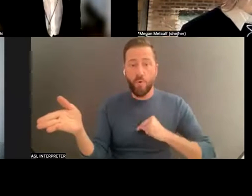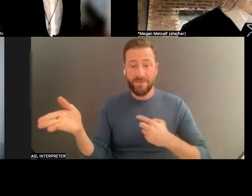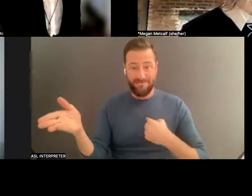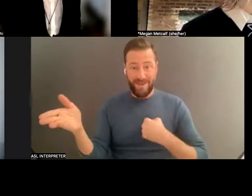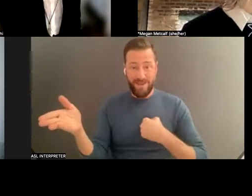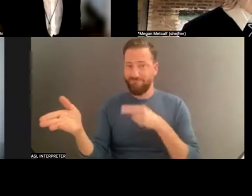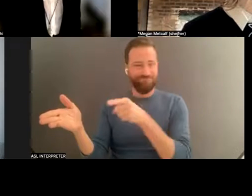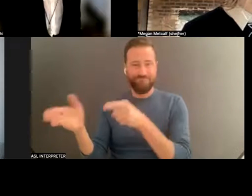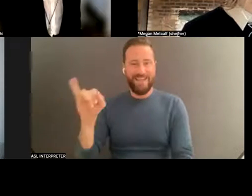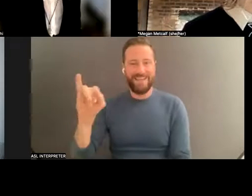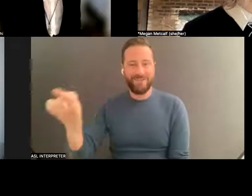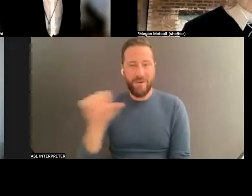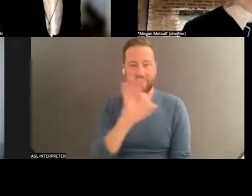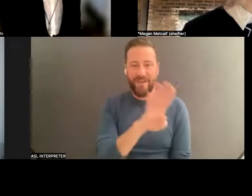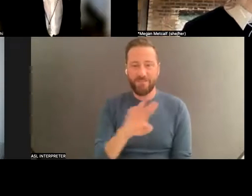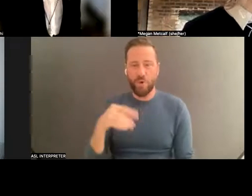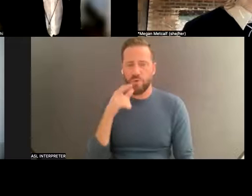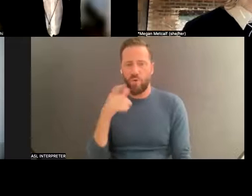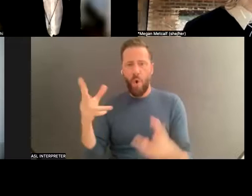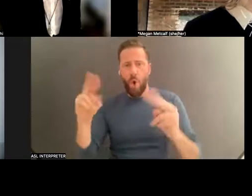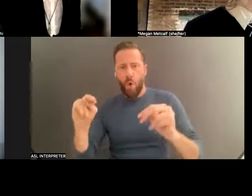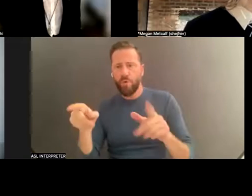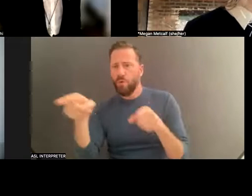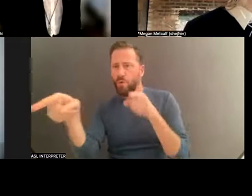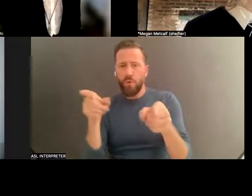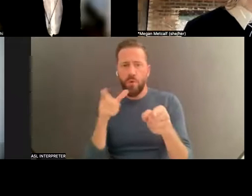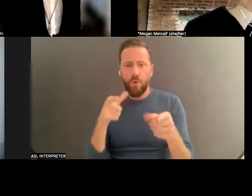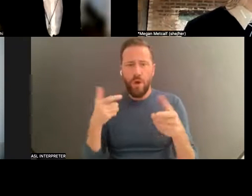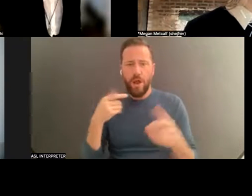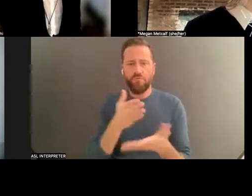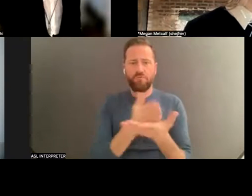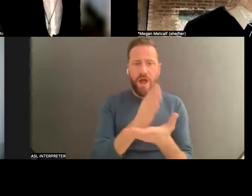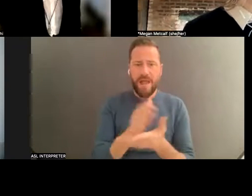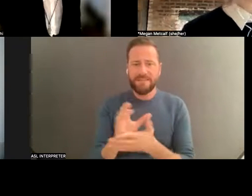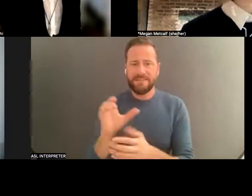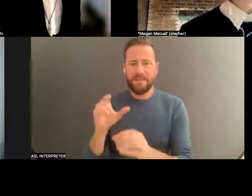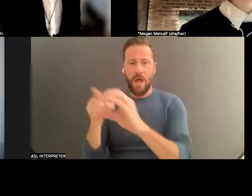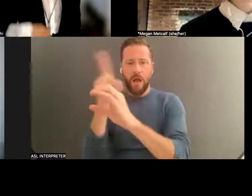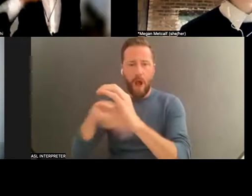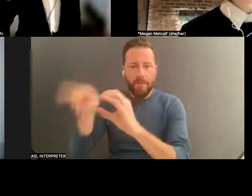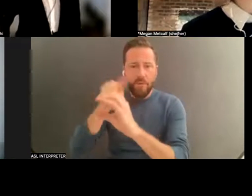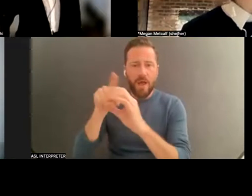that -- and the rights and the copyrights are something that almost becomes onerous to